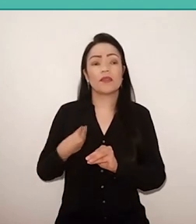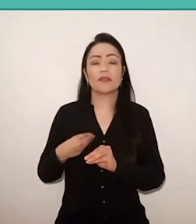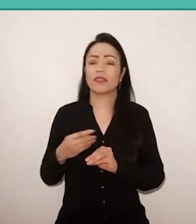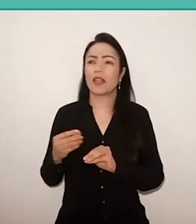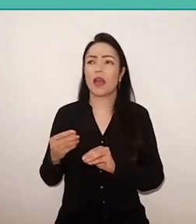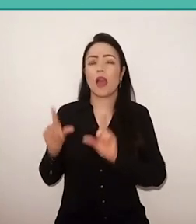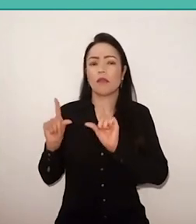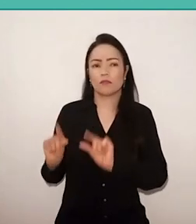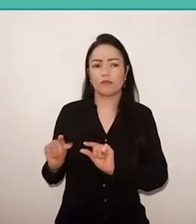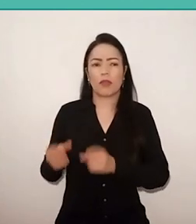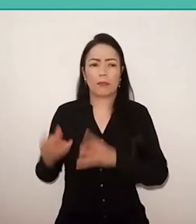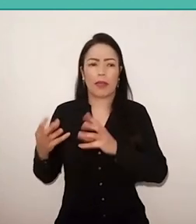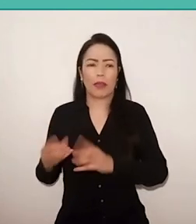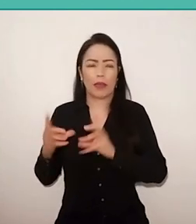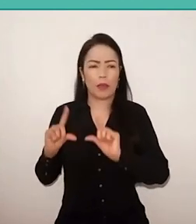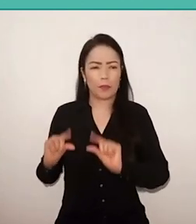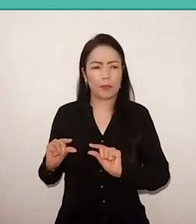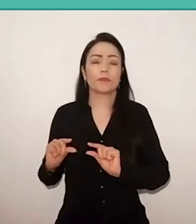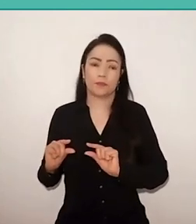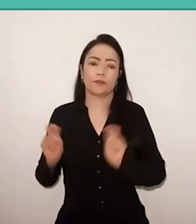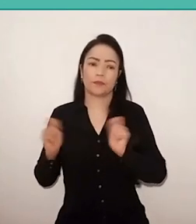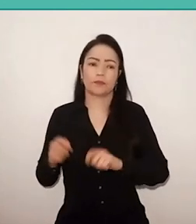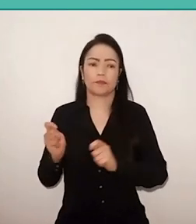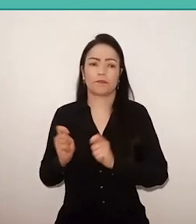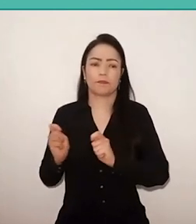There, after three years,